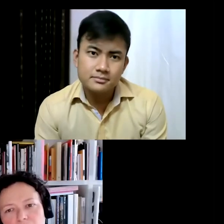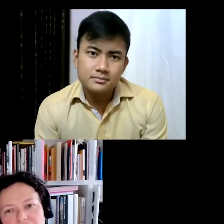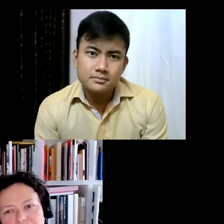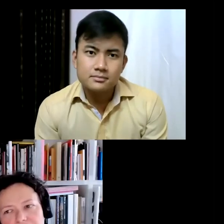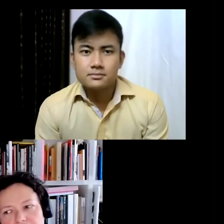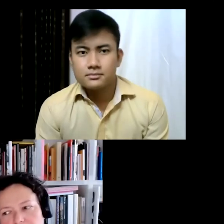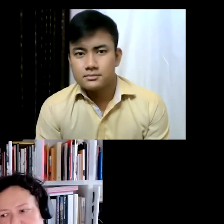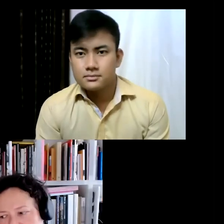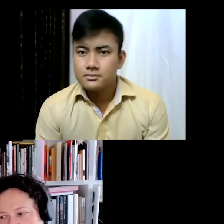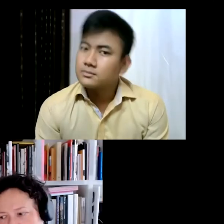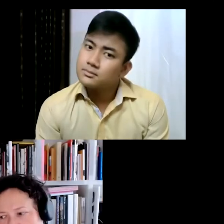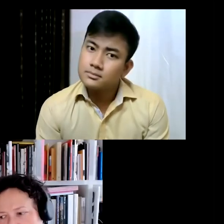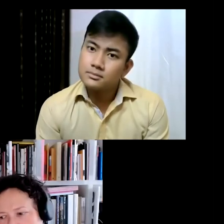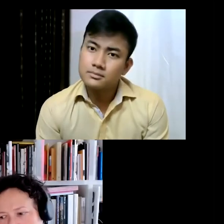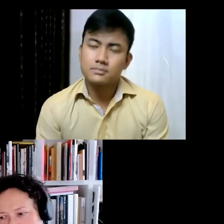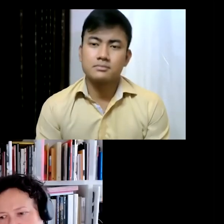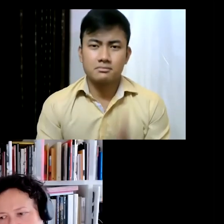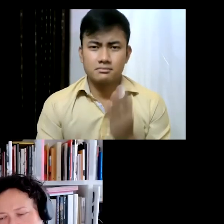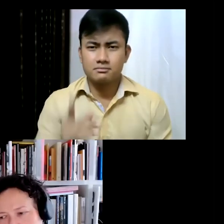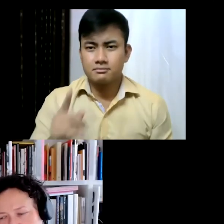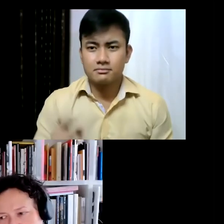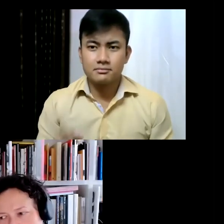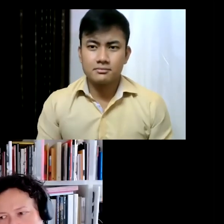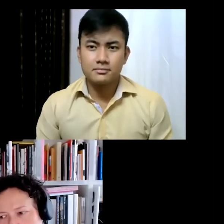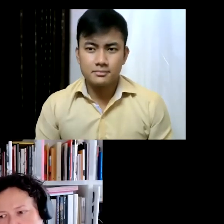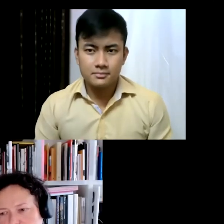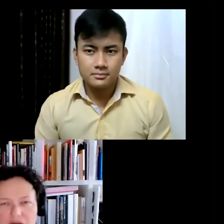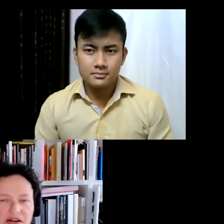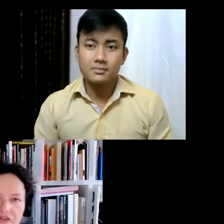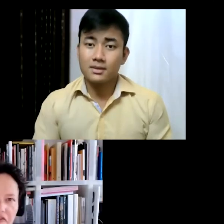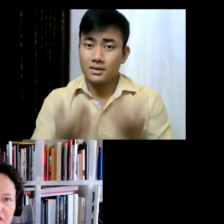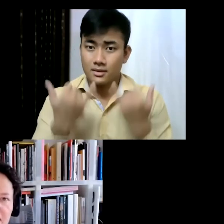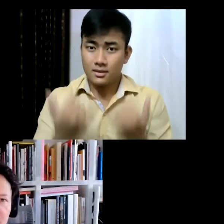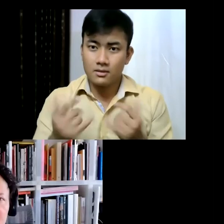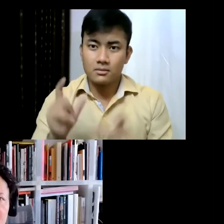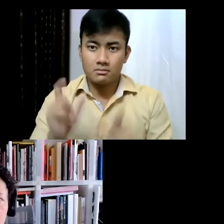we like to think of the many, you know, I think now we work with 250 artists... since